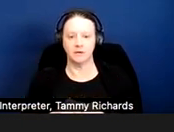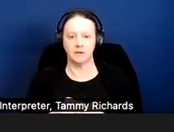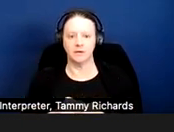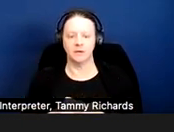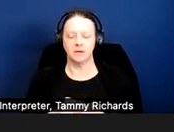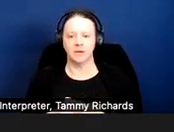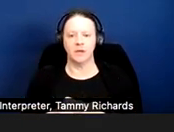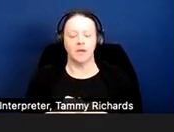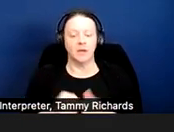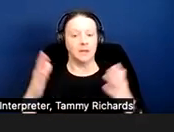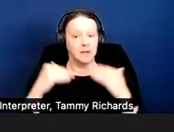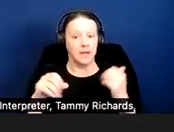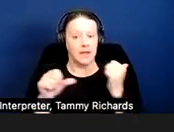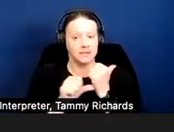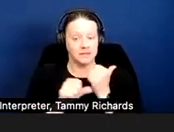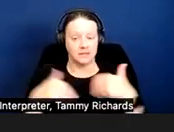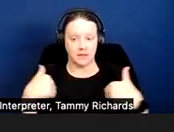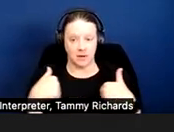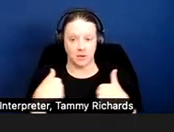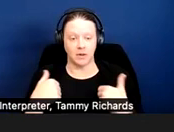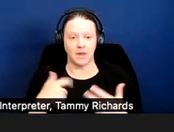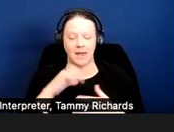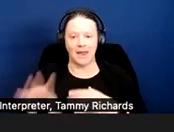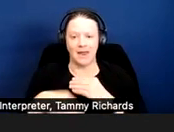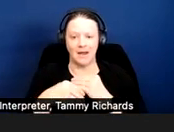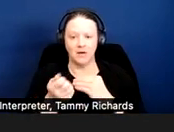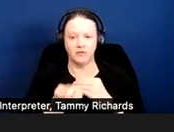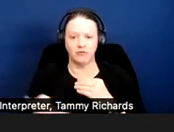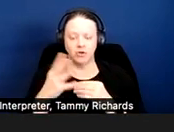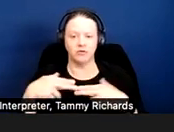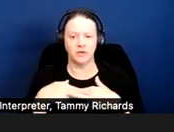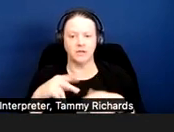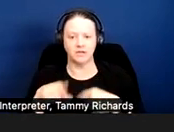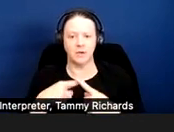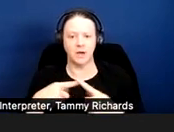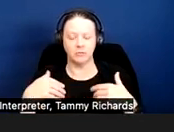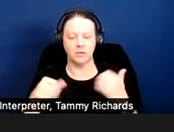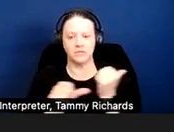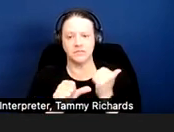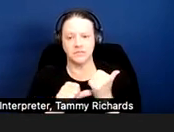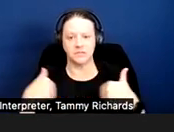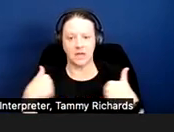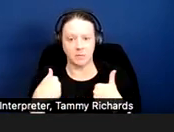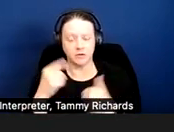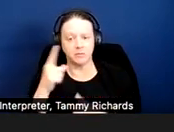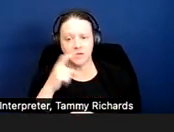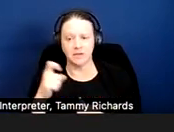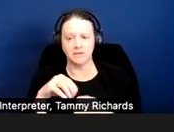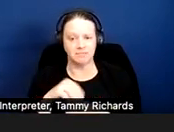Moving onto assistance animals. I added a couple of slides on assistance animals, because in my experience, the presence of